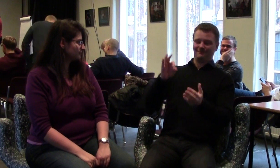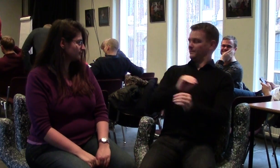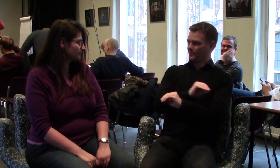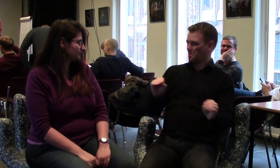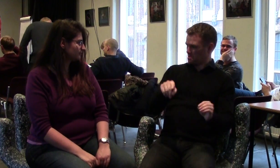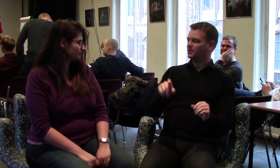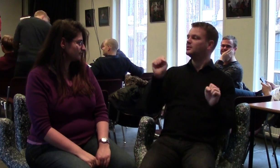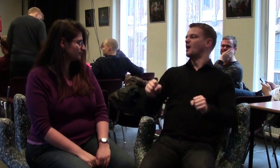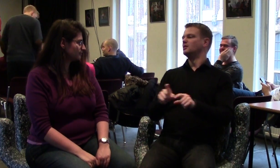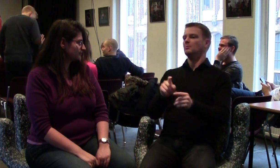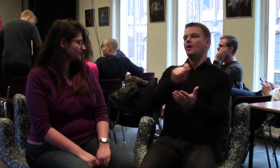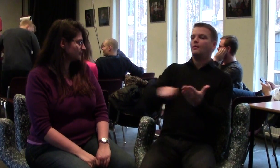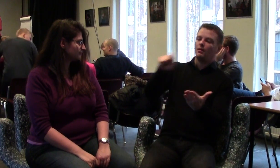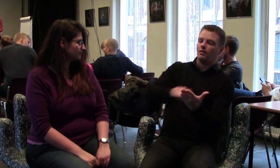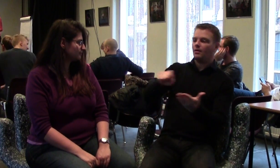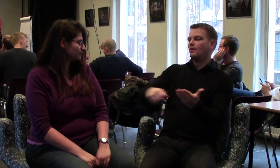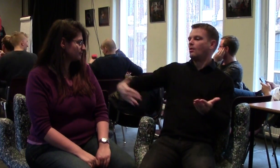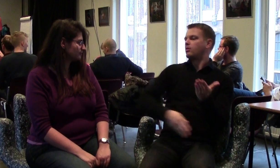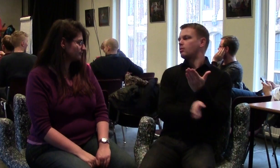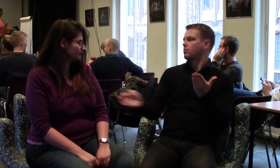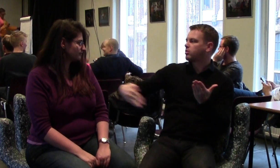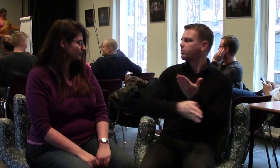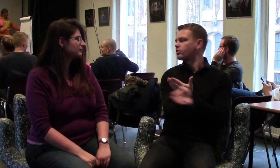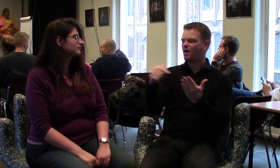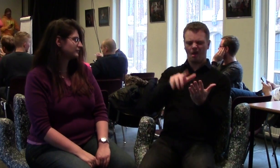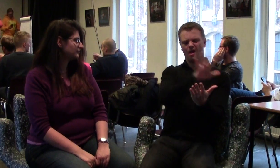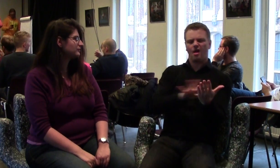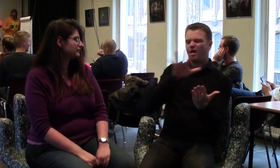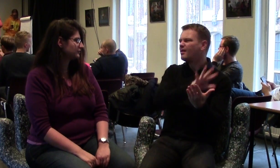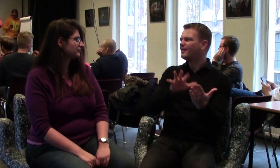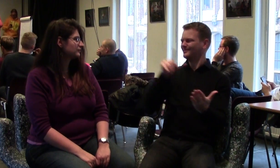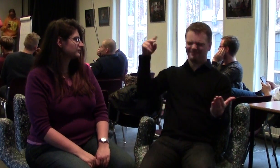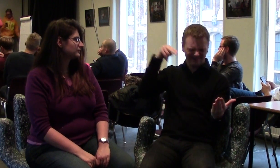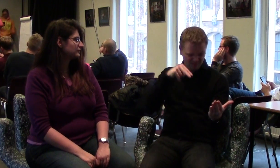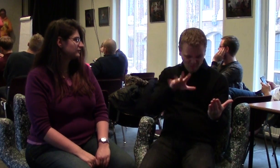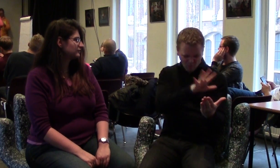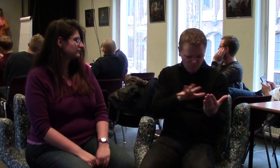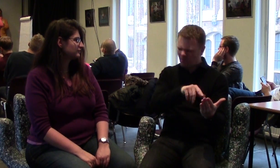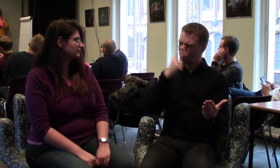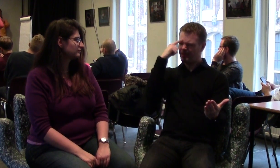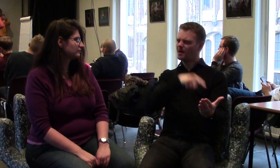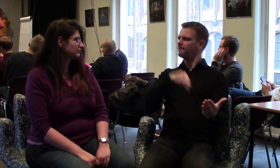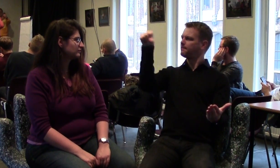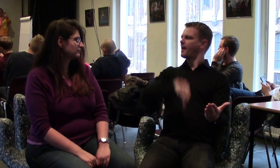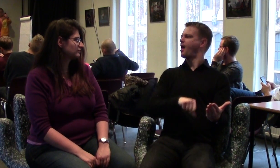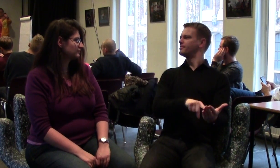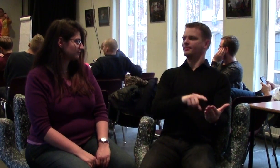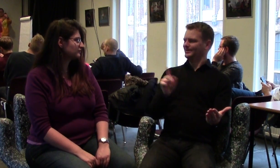If the LFA approach is not used, then the proposal may not have a clear aim and it will appear vague to the readers.